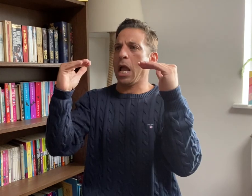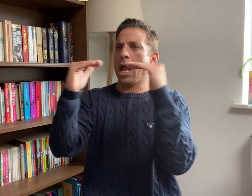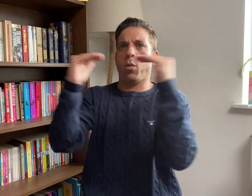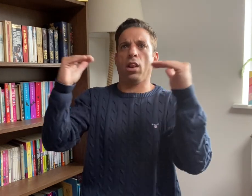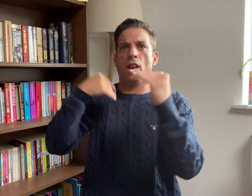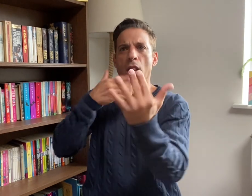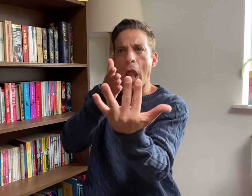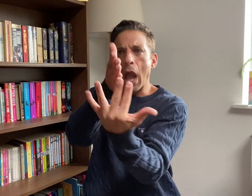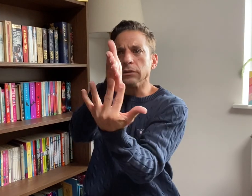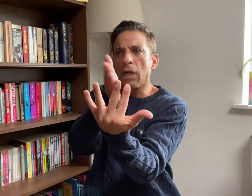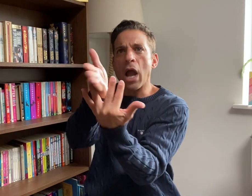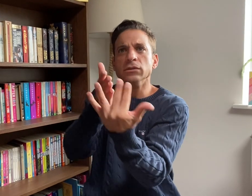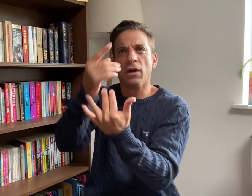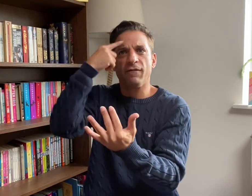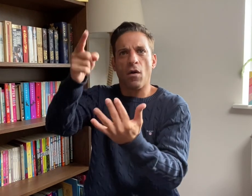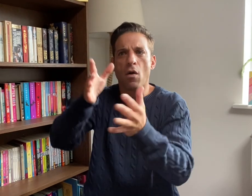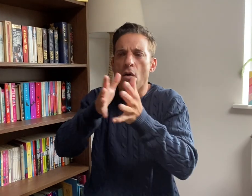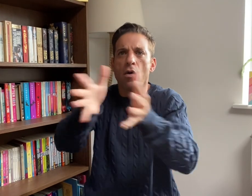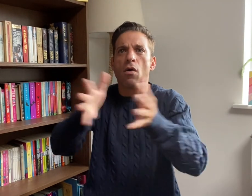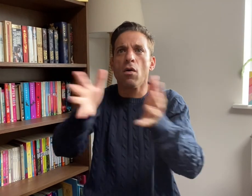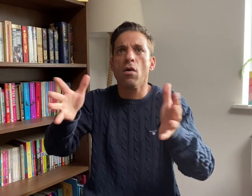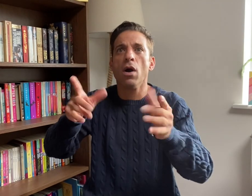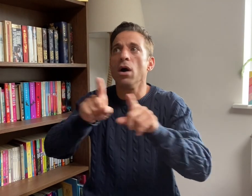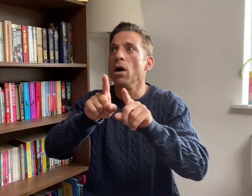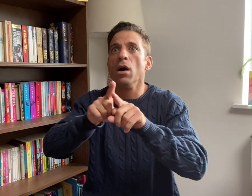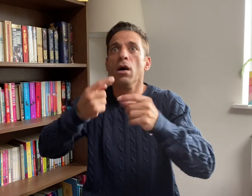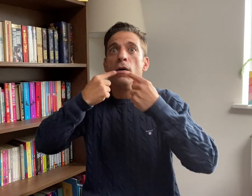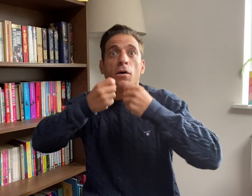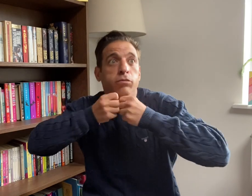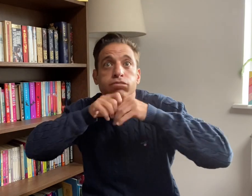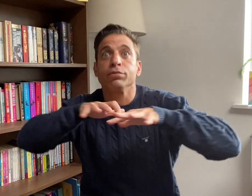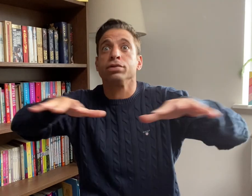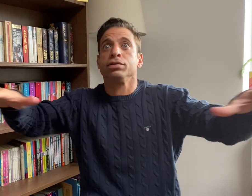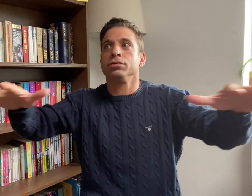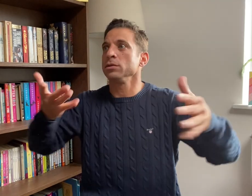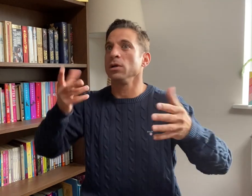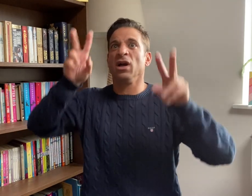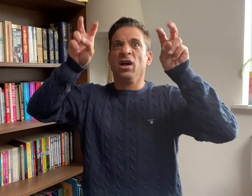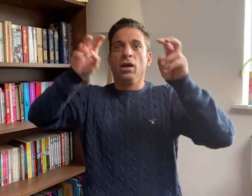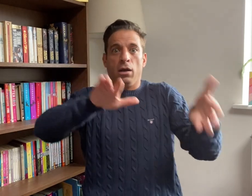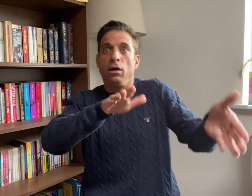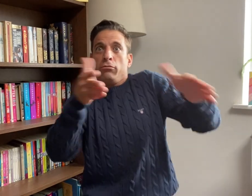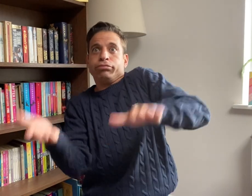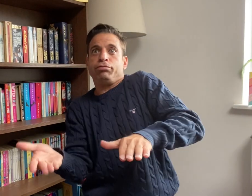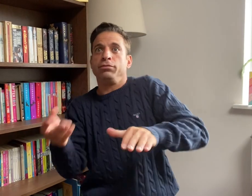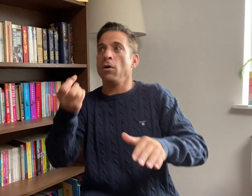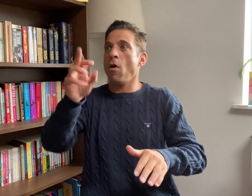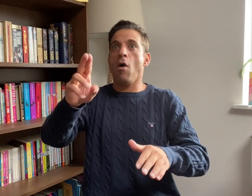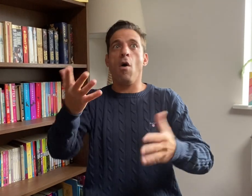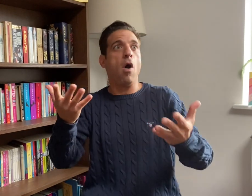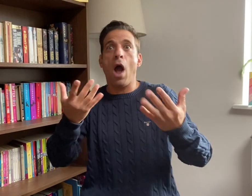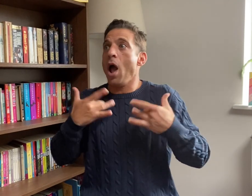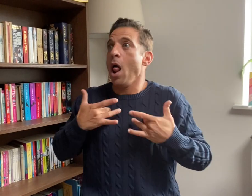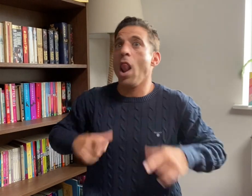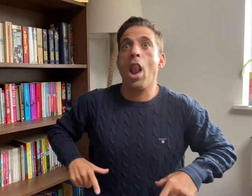announcements as it could be the difference between life and death.